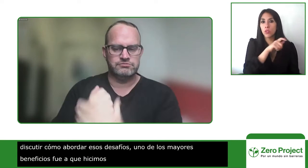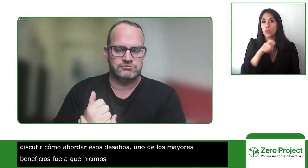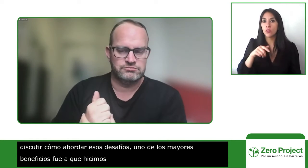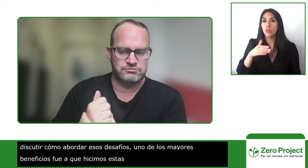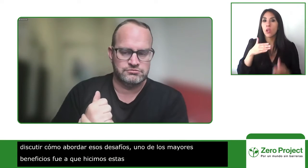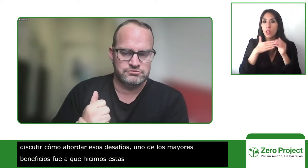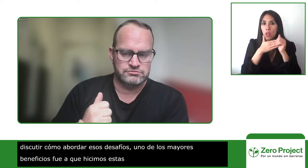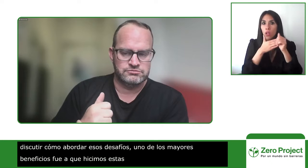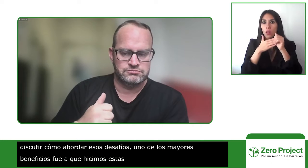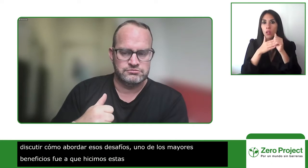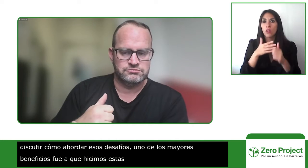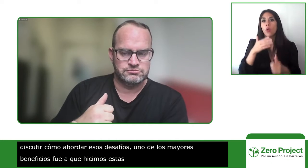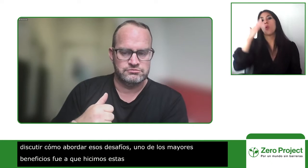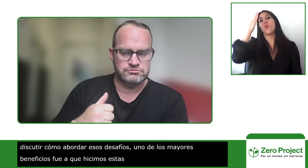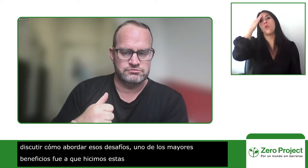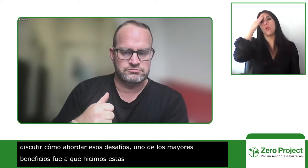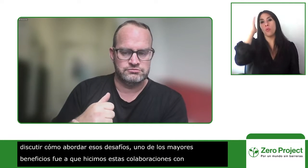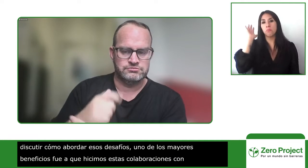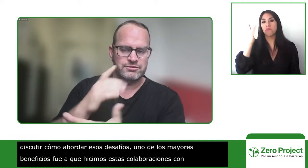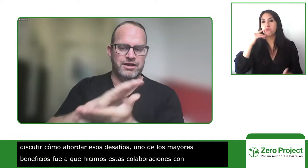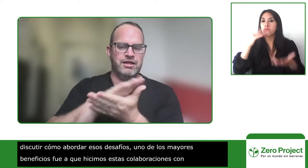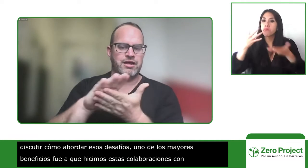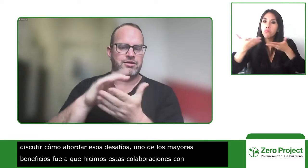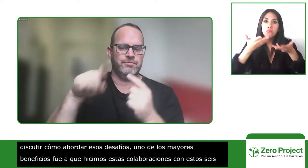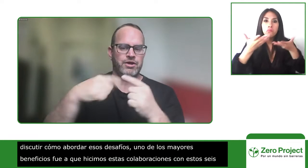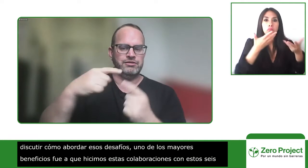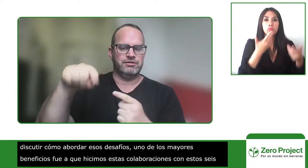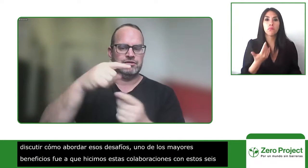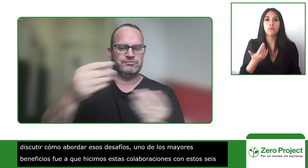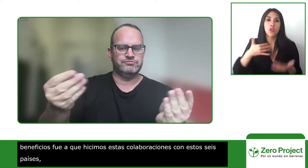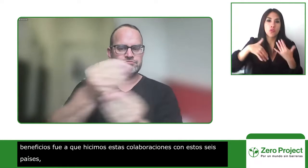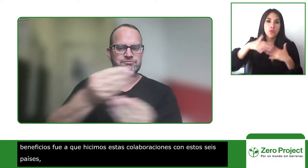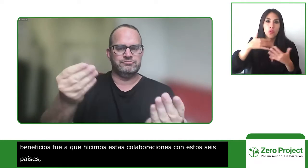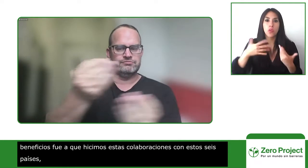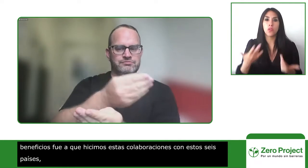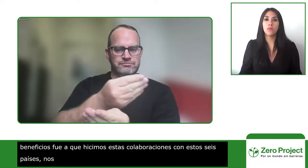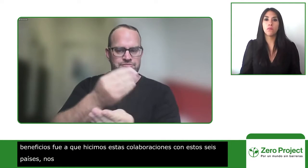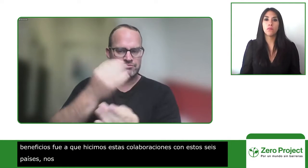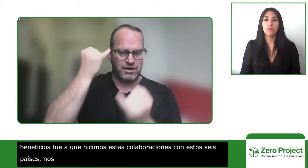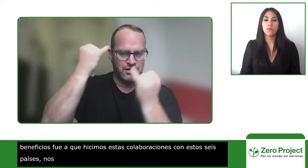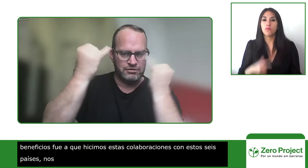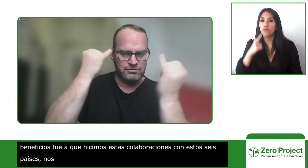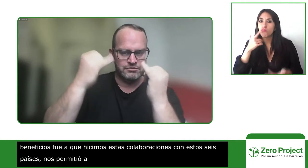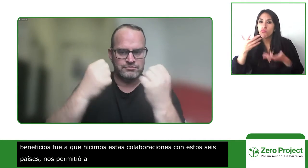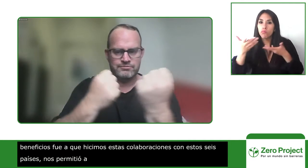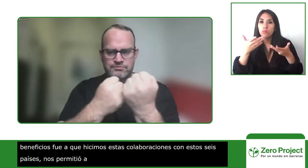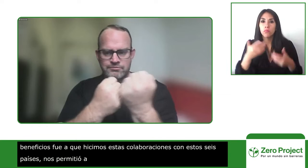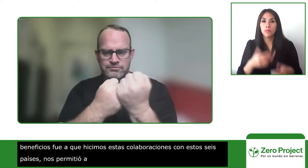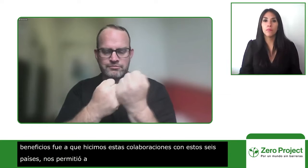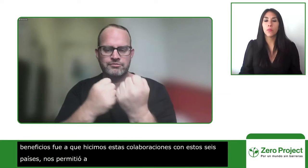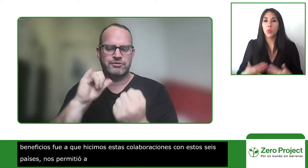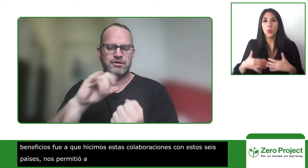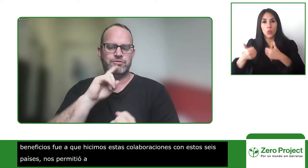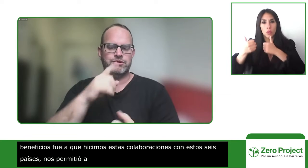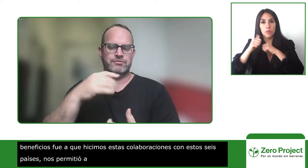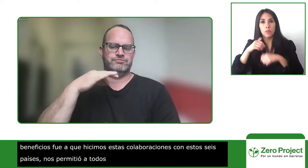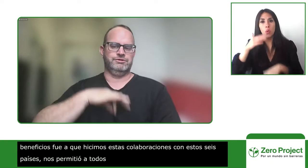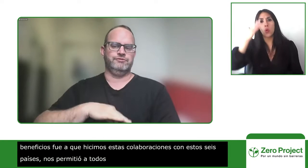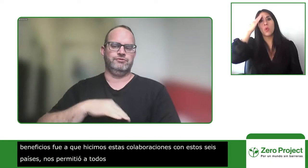their unique challenges and what's working effectively in each of their countries and then they were able to exchange that information with each other